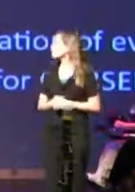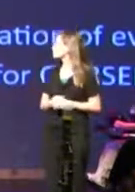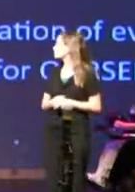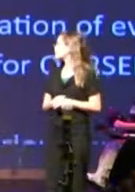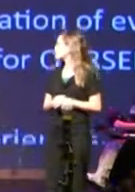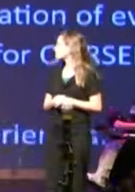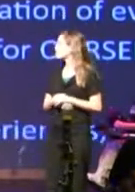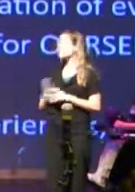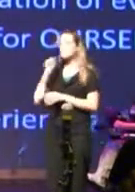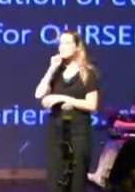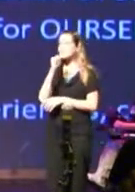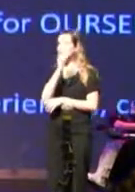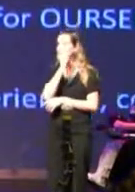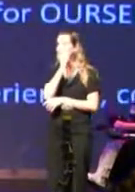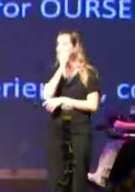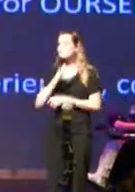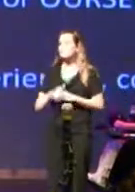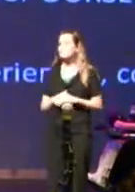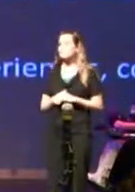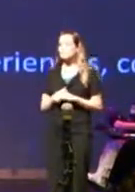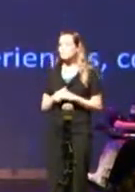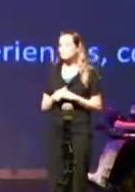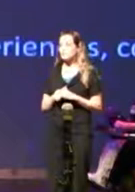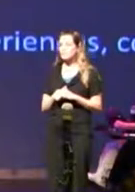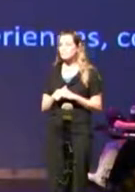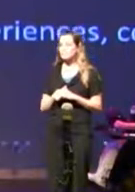This is Syrus still speaking. We just wanted to go over so...